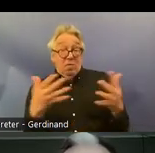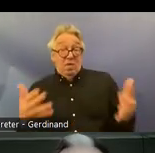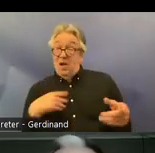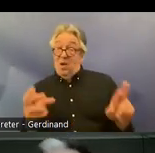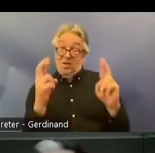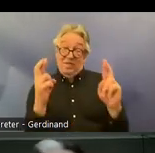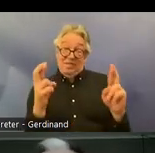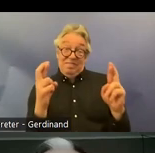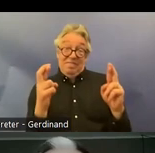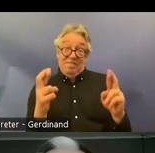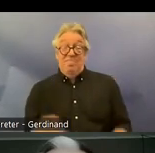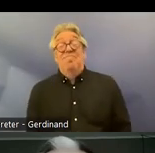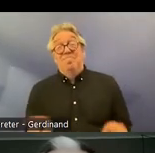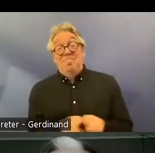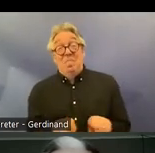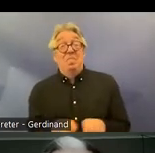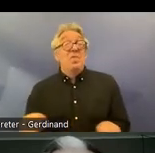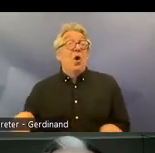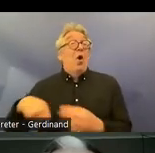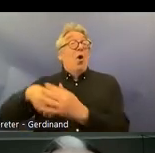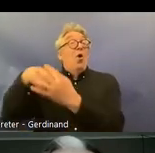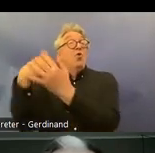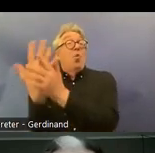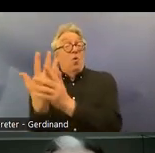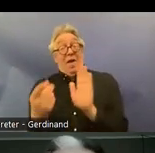not only that Nordic countries take inspiration from this that many other